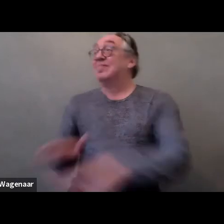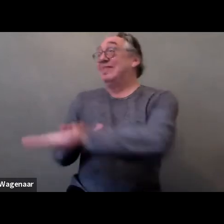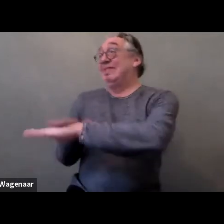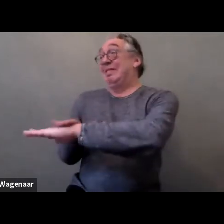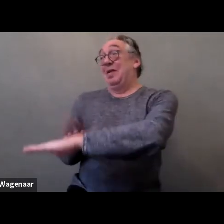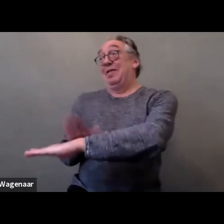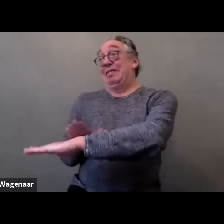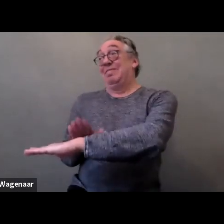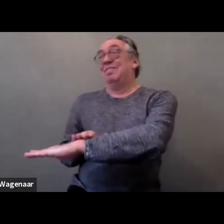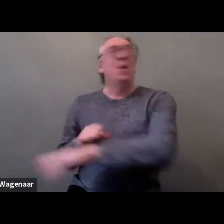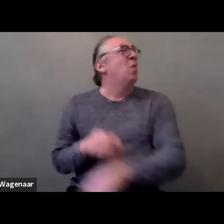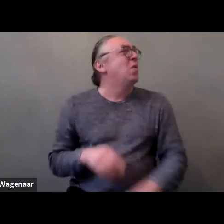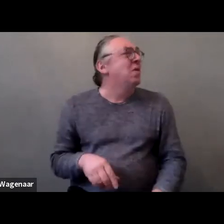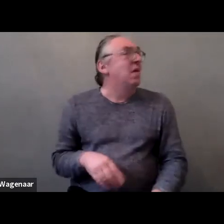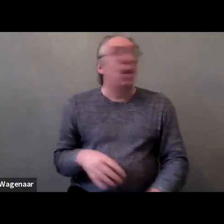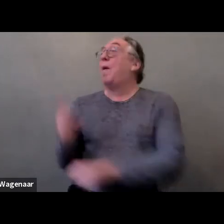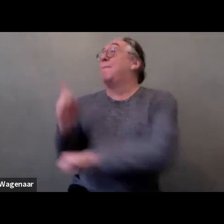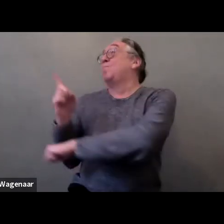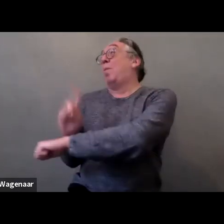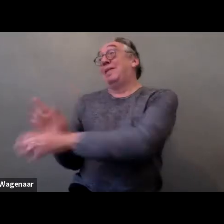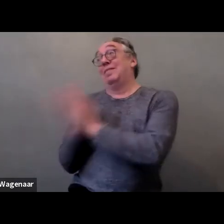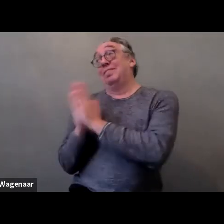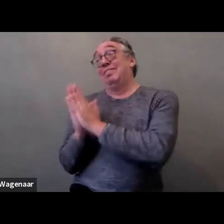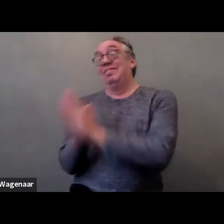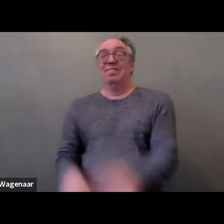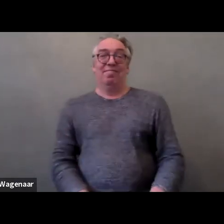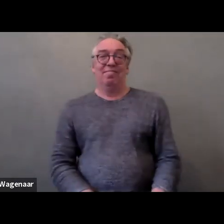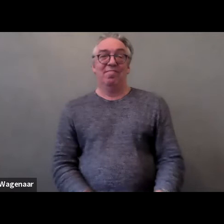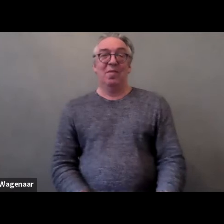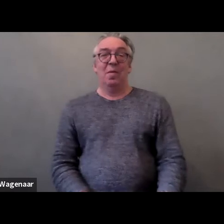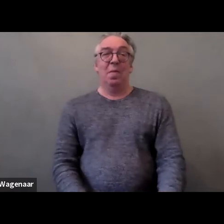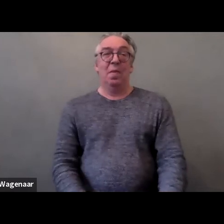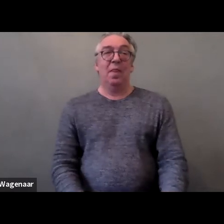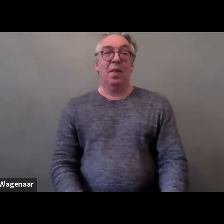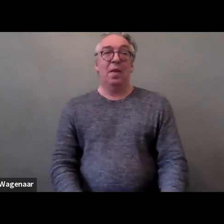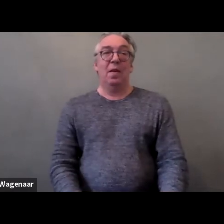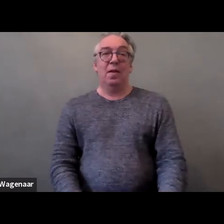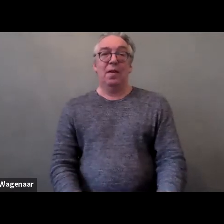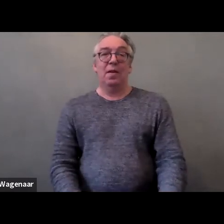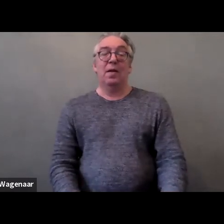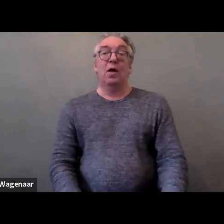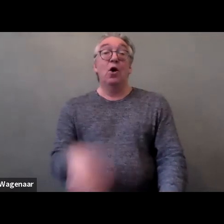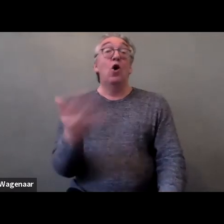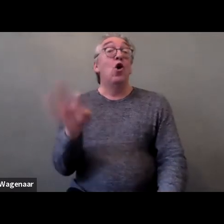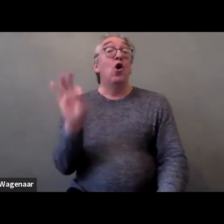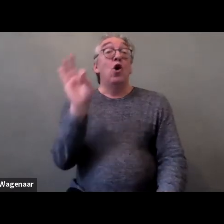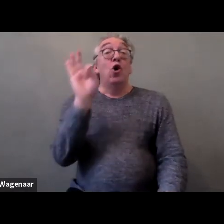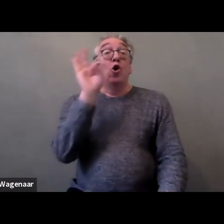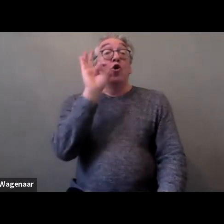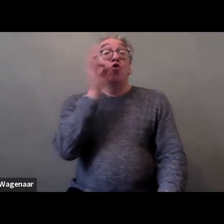What? ANA: One minute, please. So the French government did an extended campaign